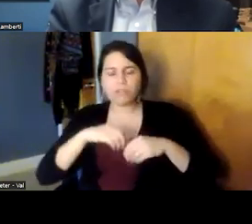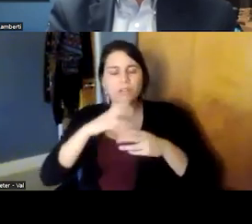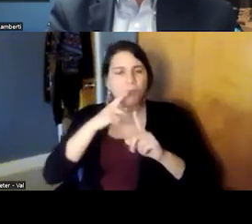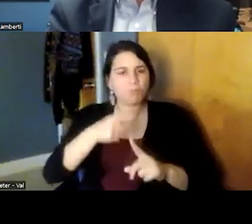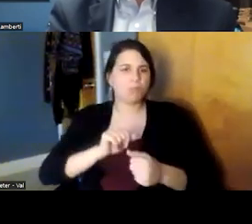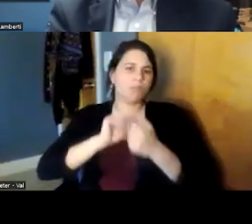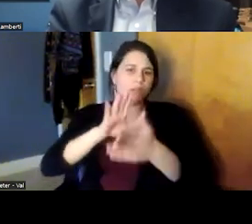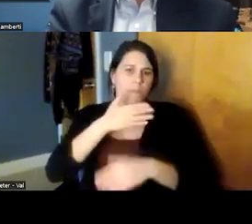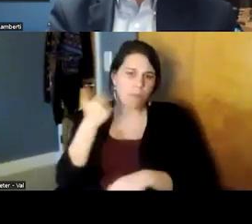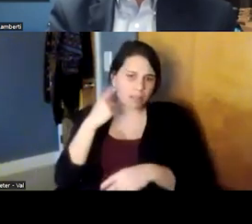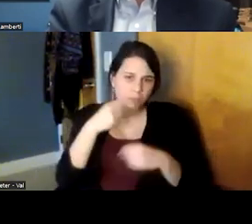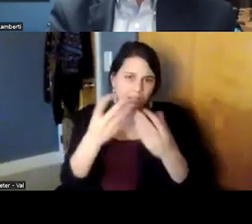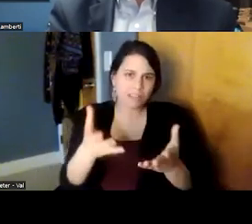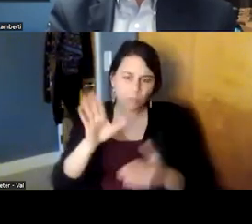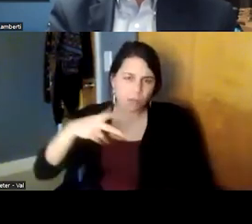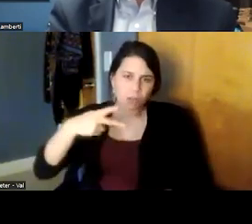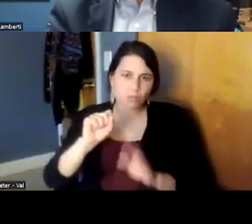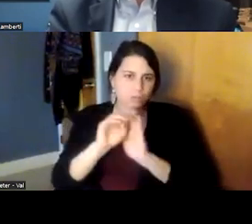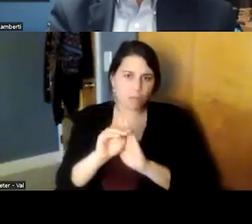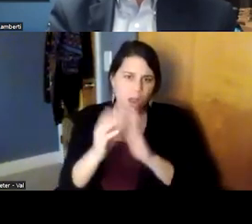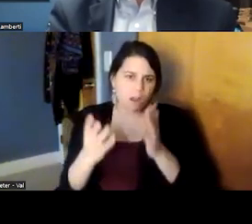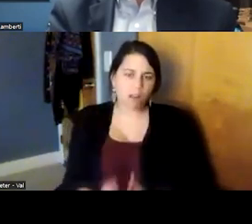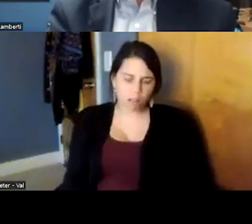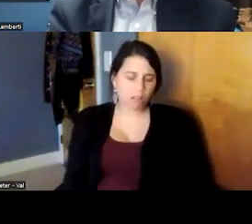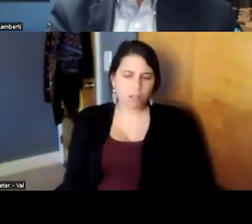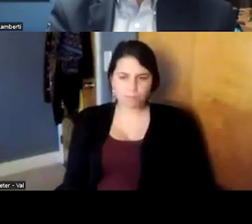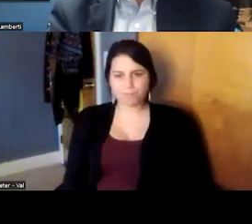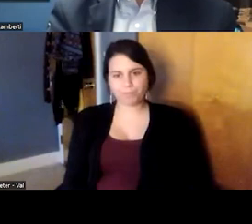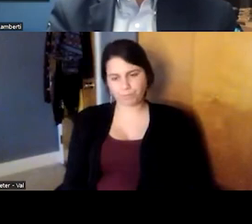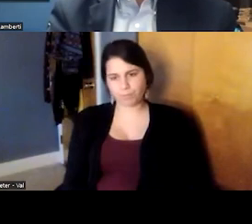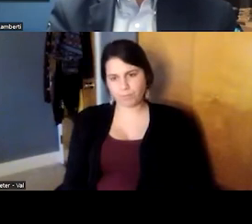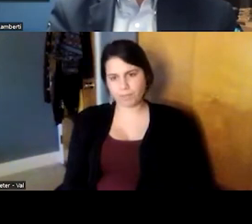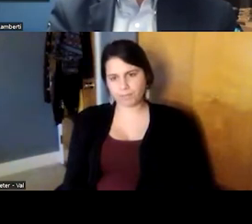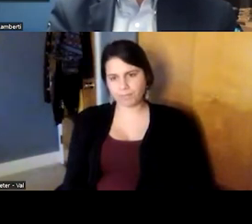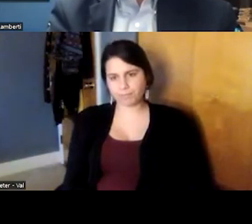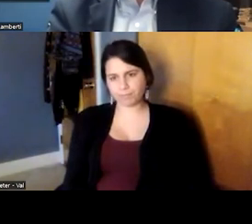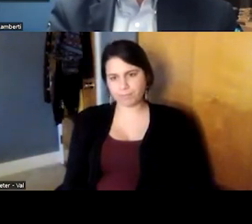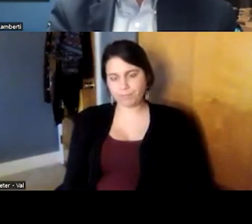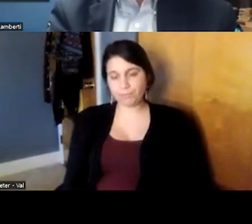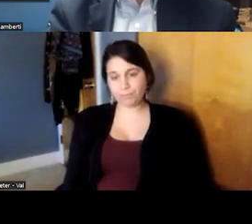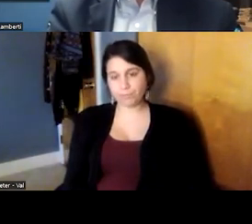deliver this biopsychosocial model um and so we live in their lives and i don't think he'll ever